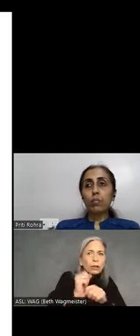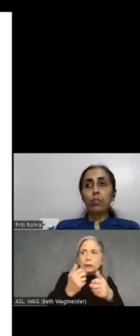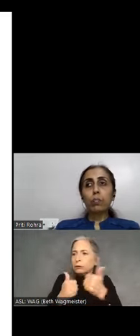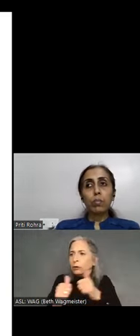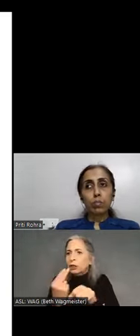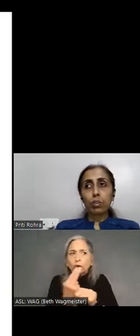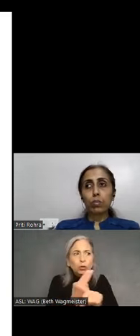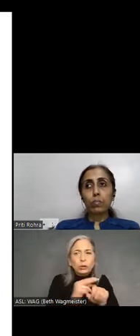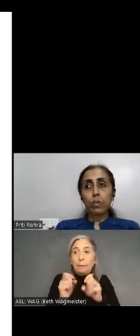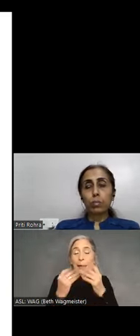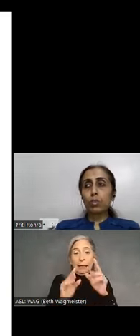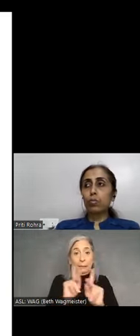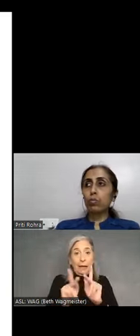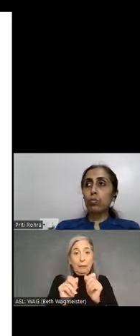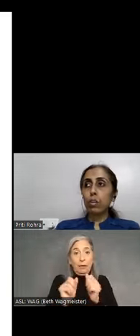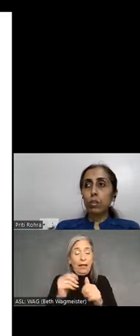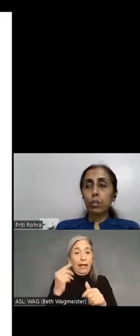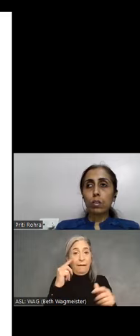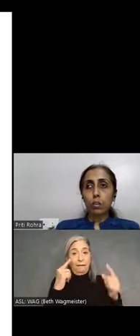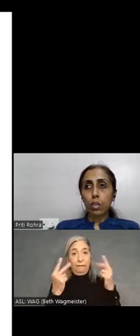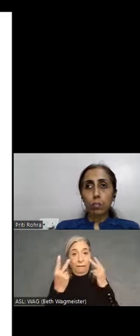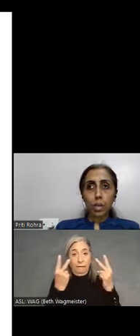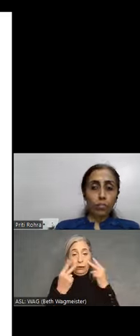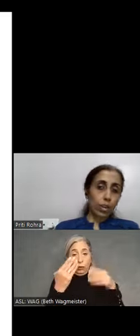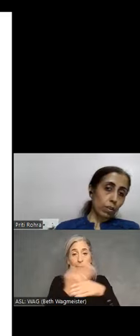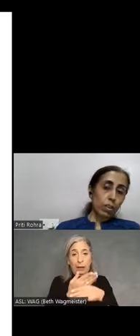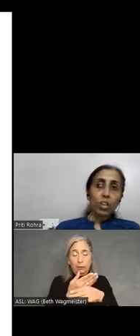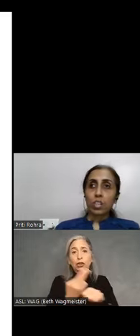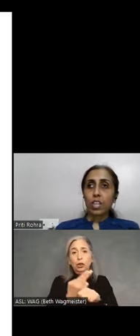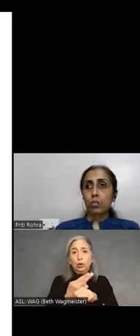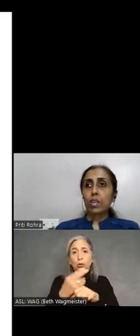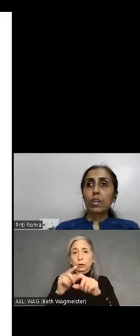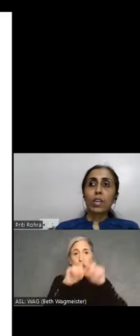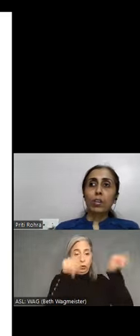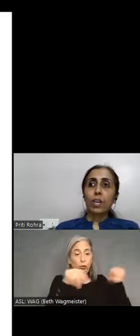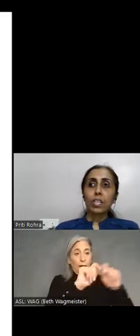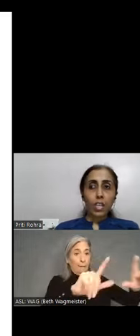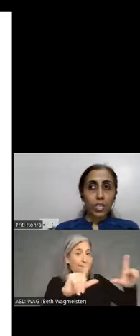of people with visible impairments who use a screen magnifier. That's where I decided